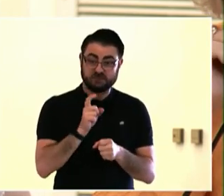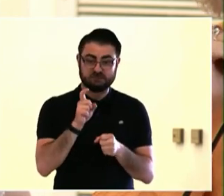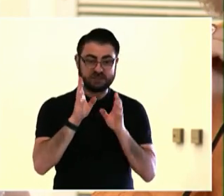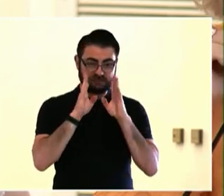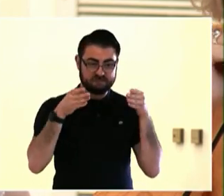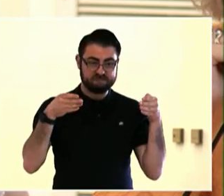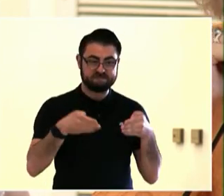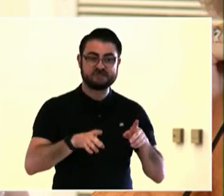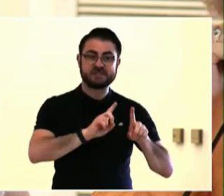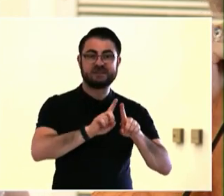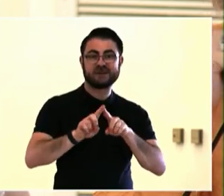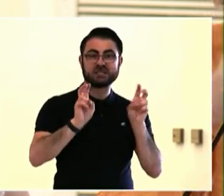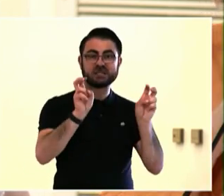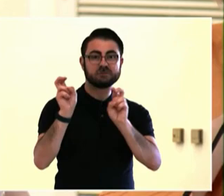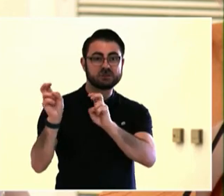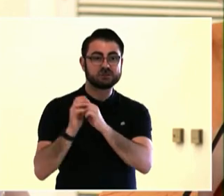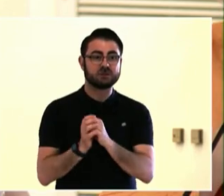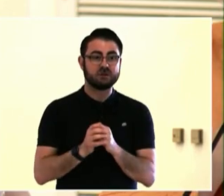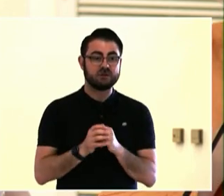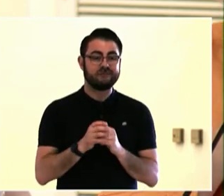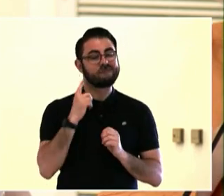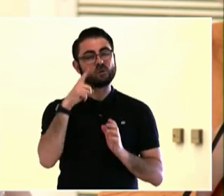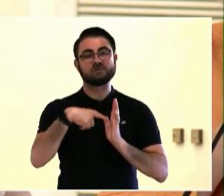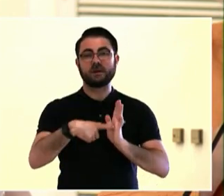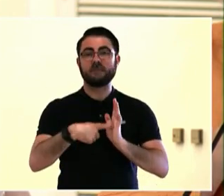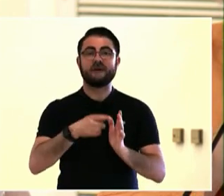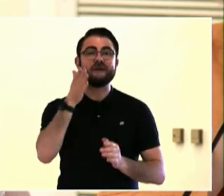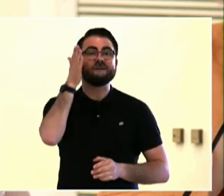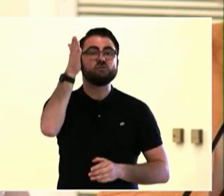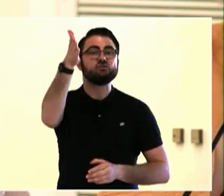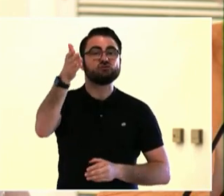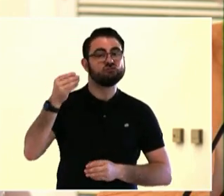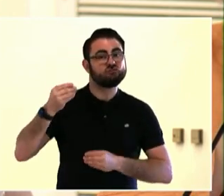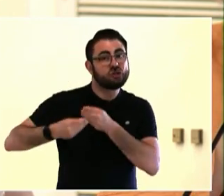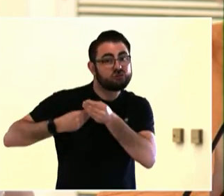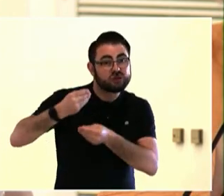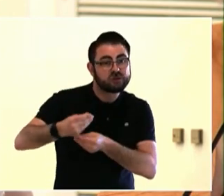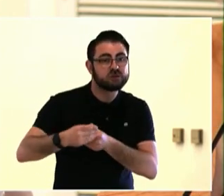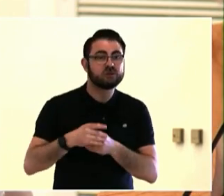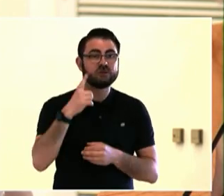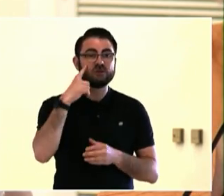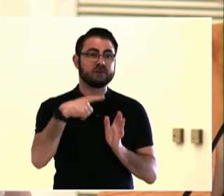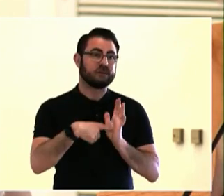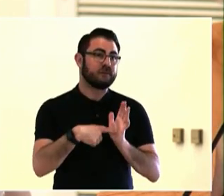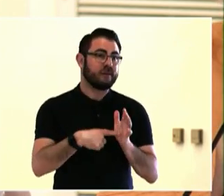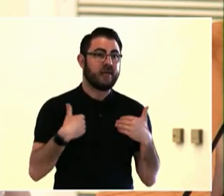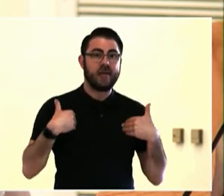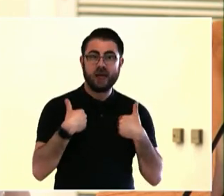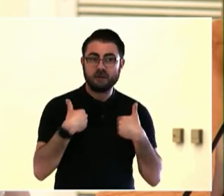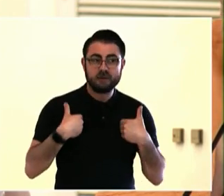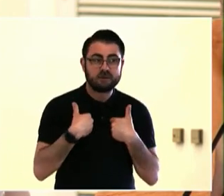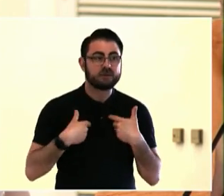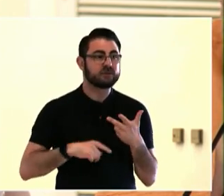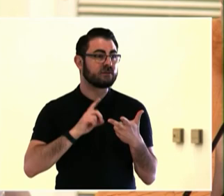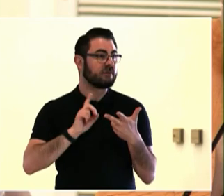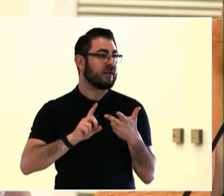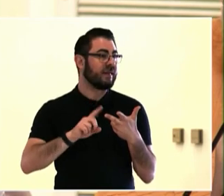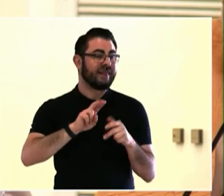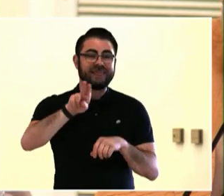We're in close proximity to Washington DC. For those of you who weren't with us earlier, we're geographically small, 26 square miles, 237,000 people. Smaller than Portland, but we look like a city, we walk like a city, talk like a city, but we're a county.